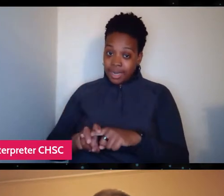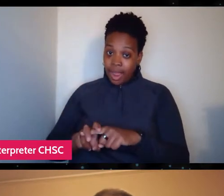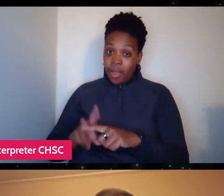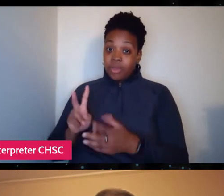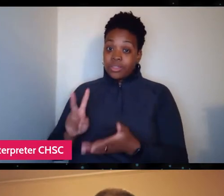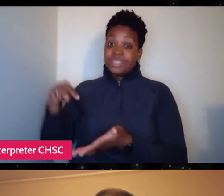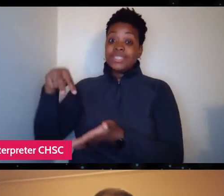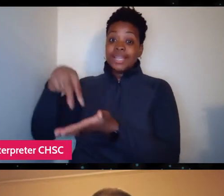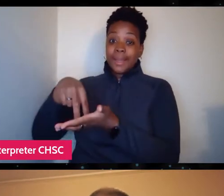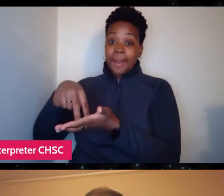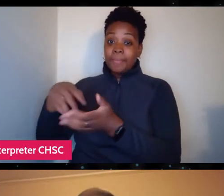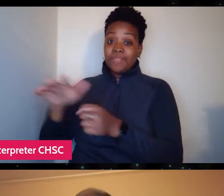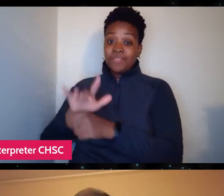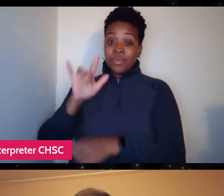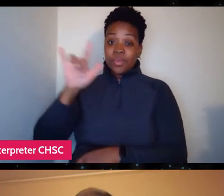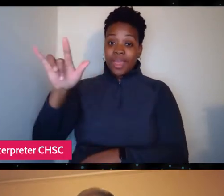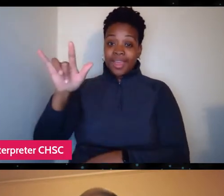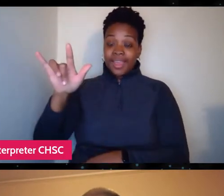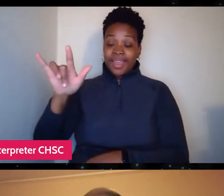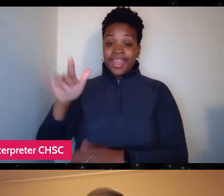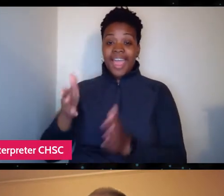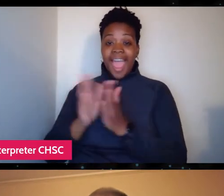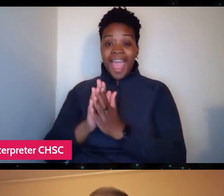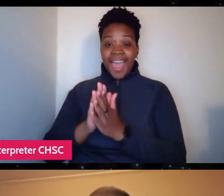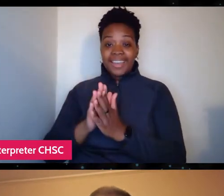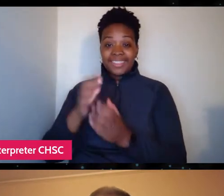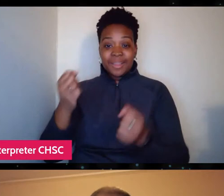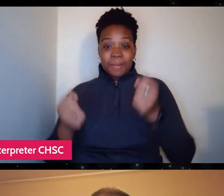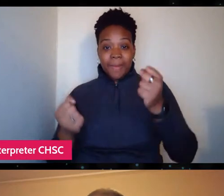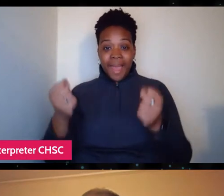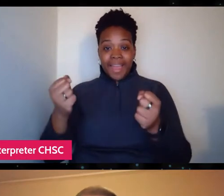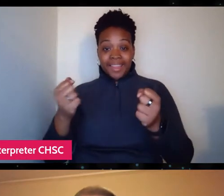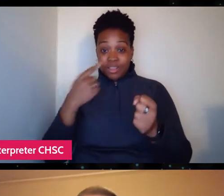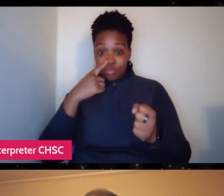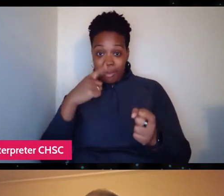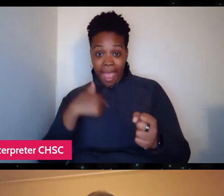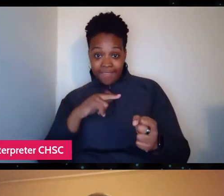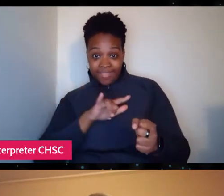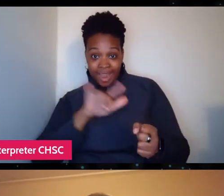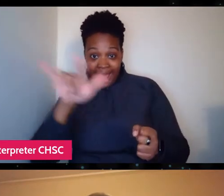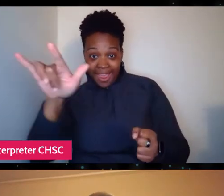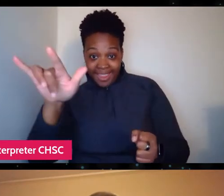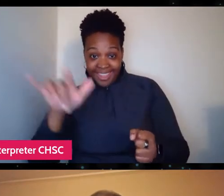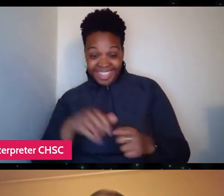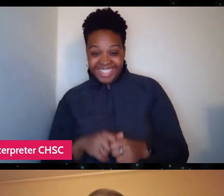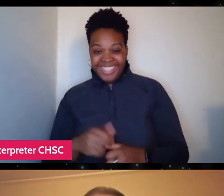Probably asked the pilot to fly the plane, maybe even told him